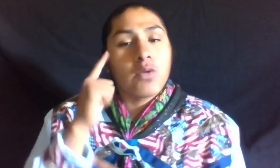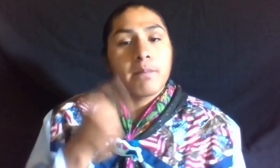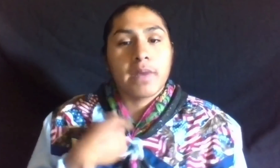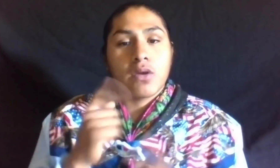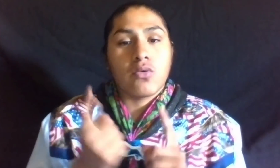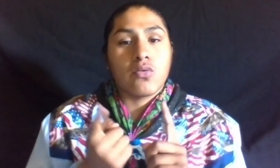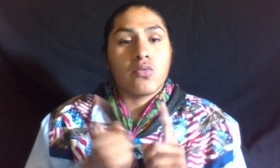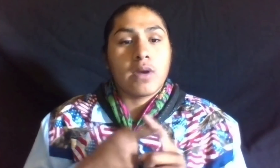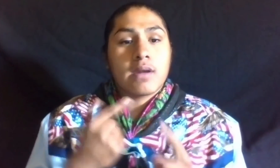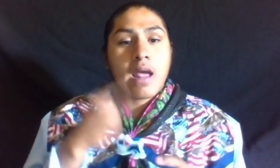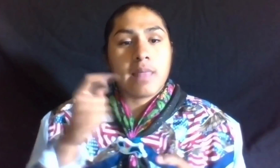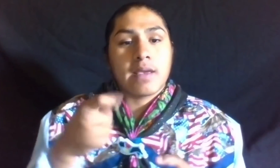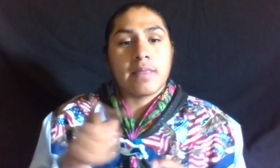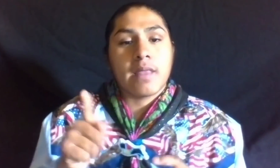I NEEDED THEM THE MOST!